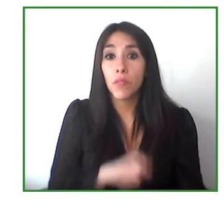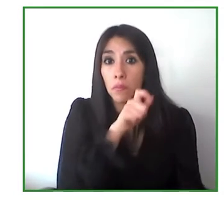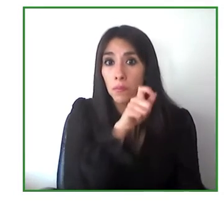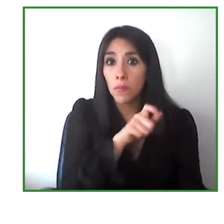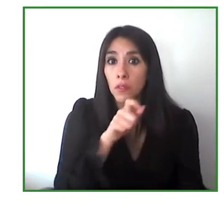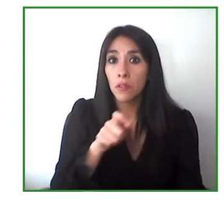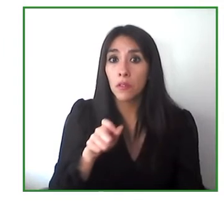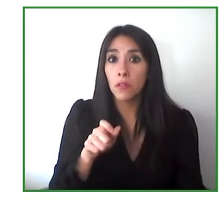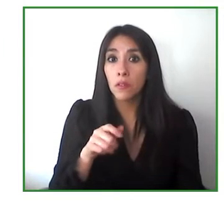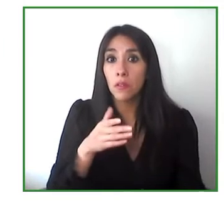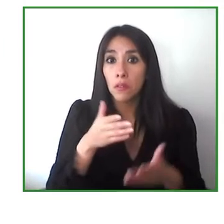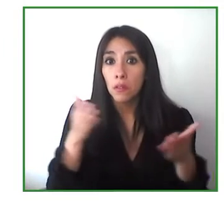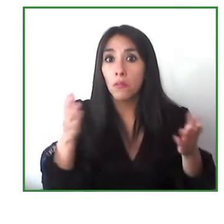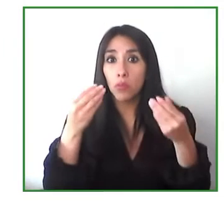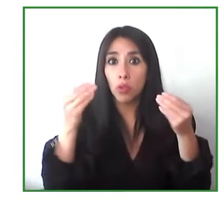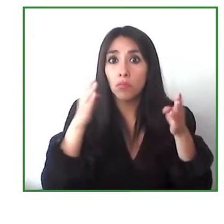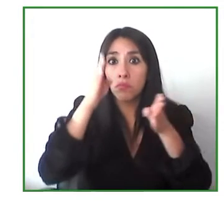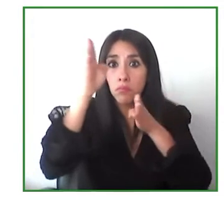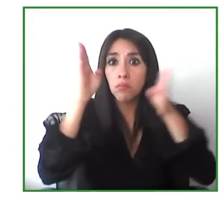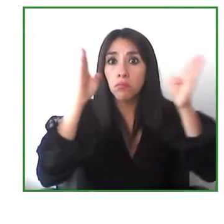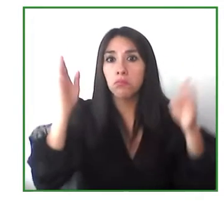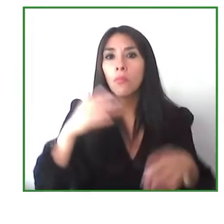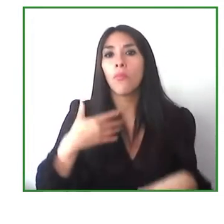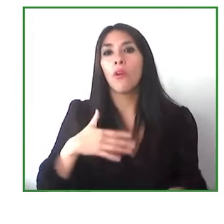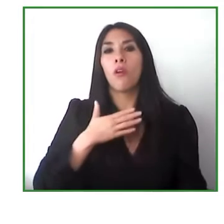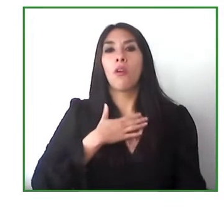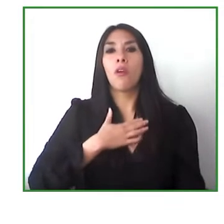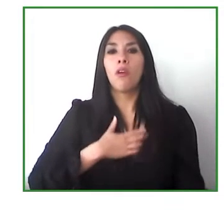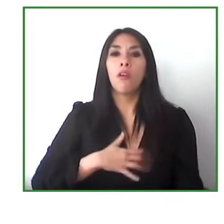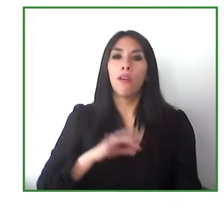satisfied and they feel so happy and we've been working